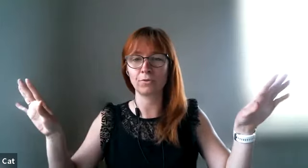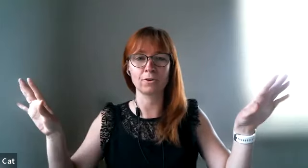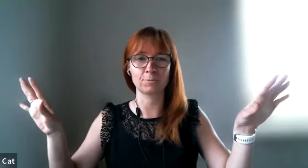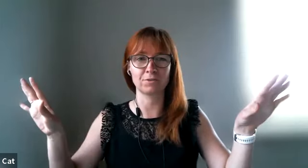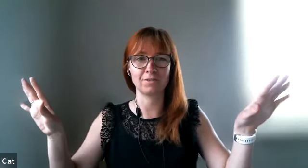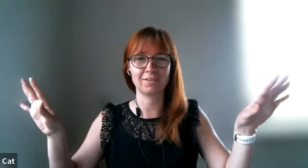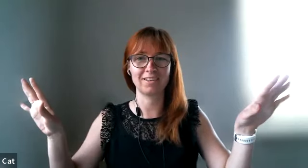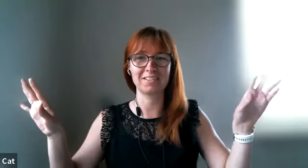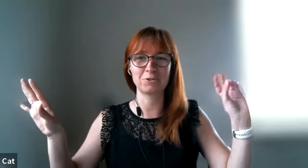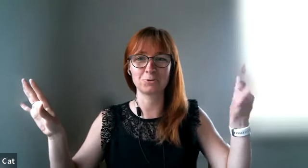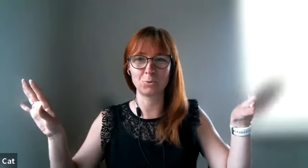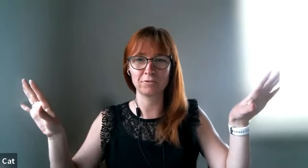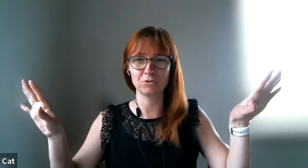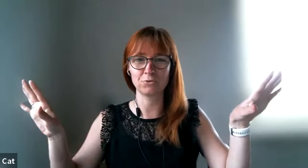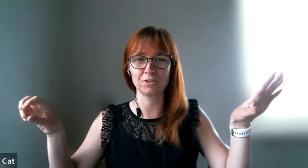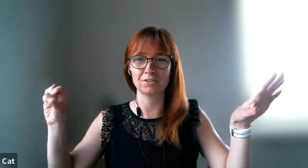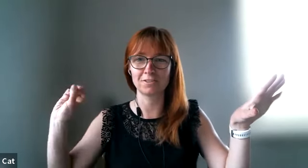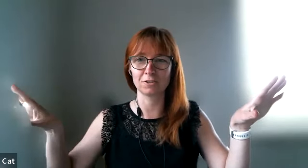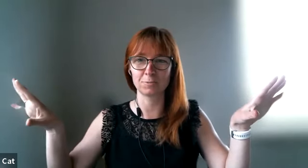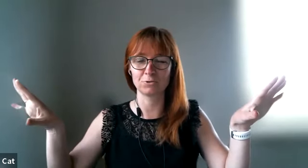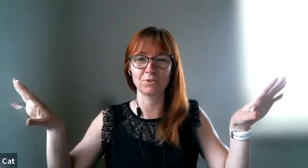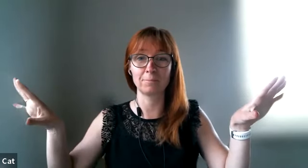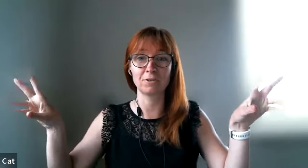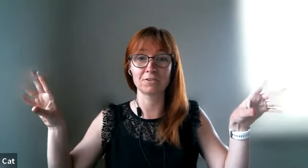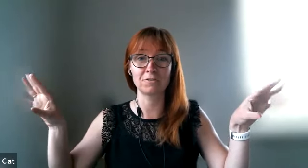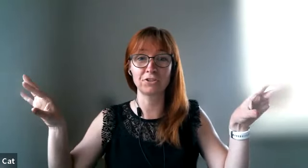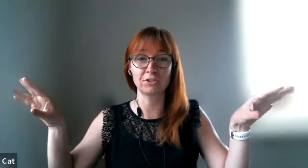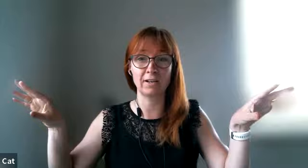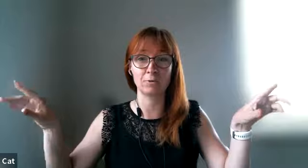the husband and he told the wife to do this and the husband's doing that because he figured out